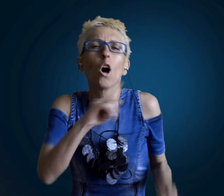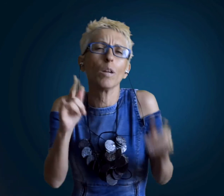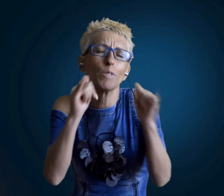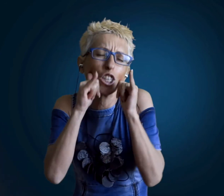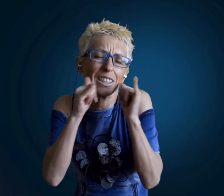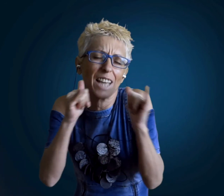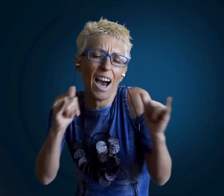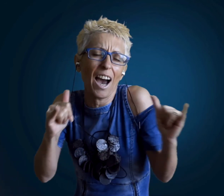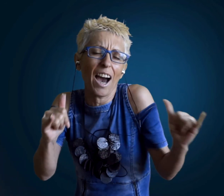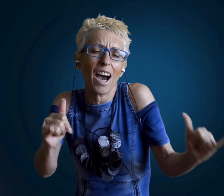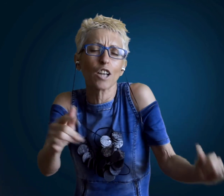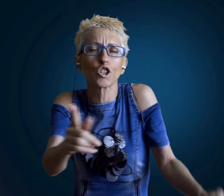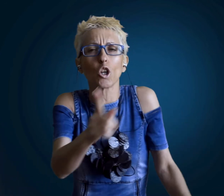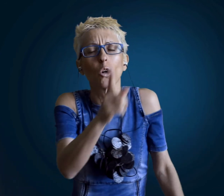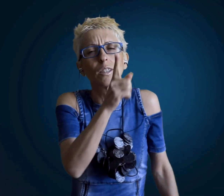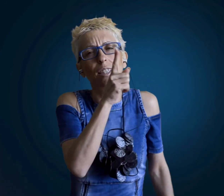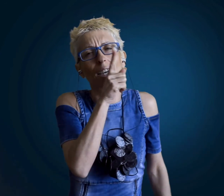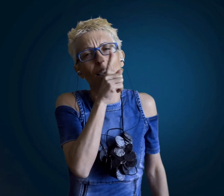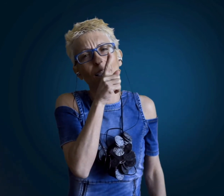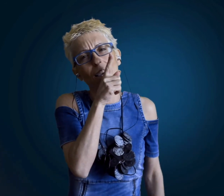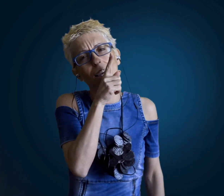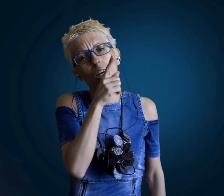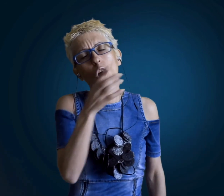anyone who yell silent